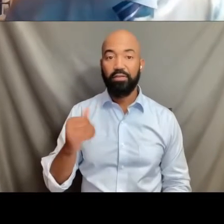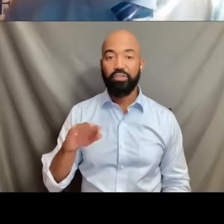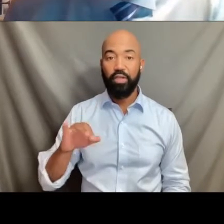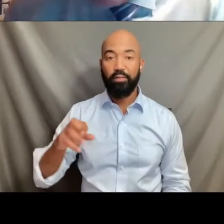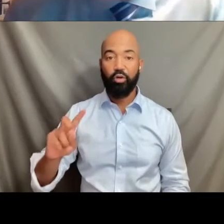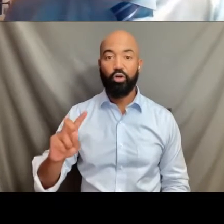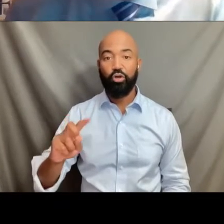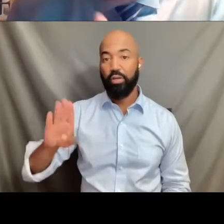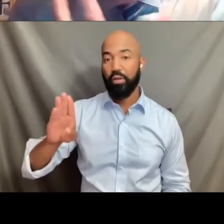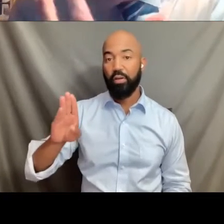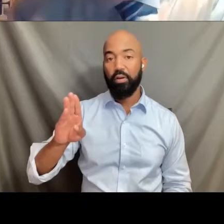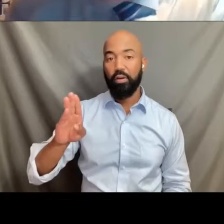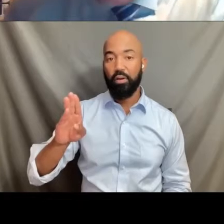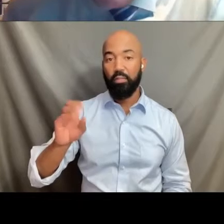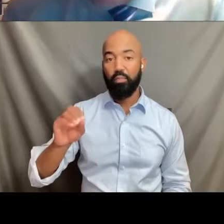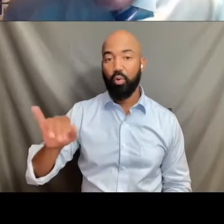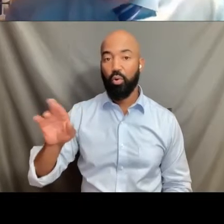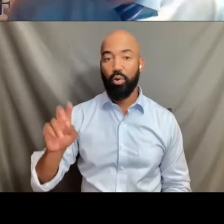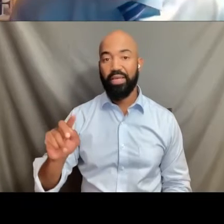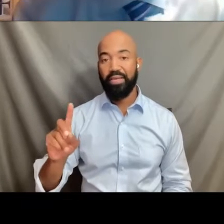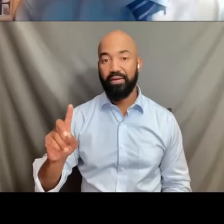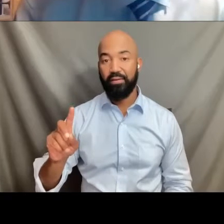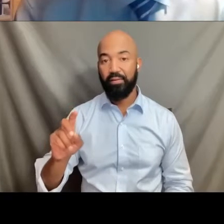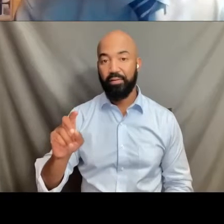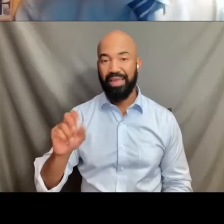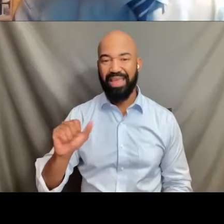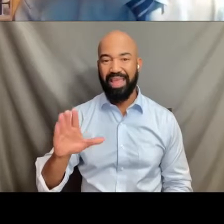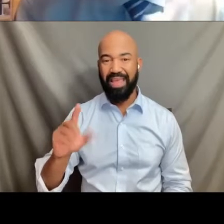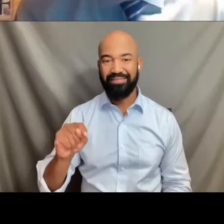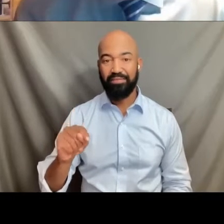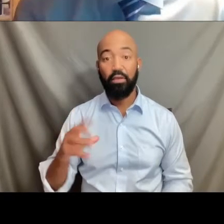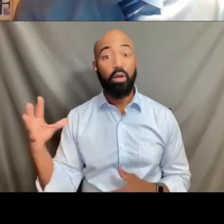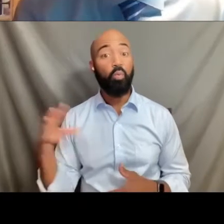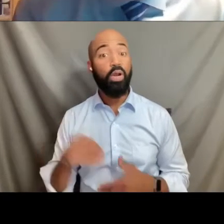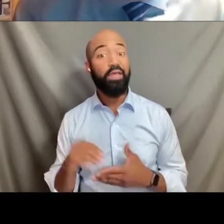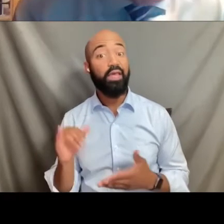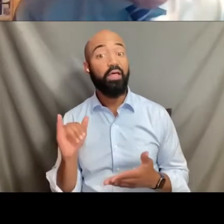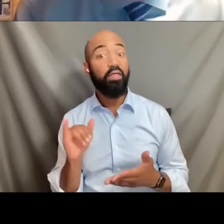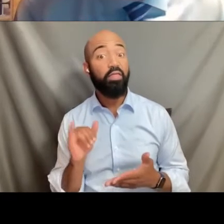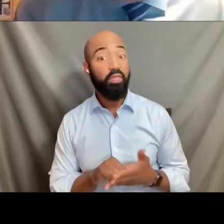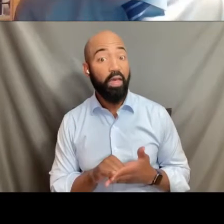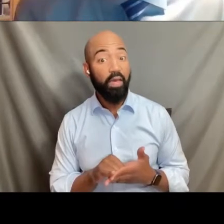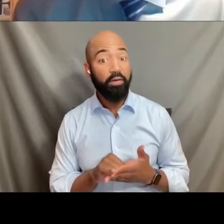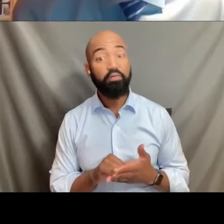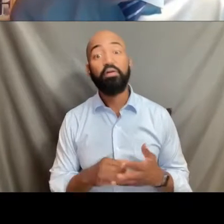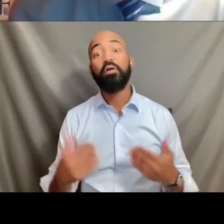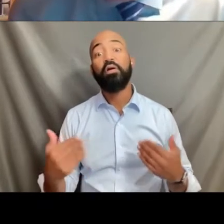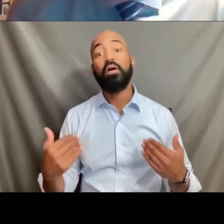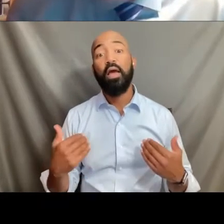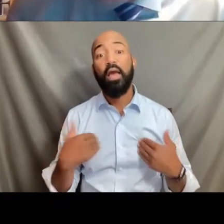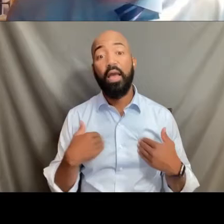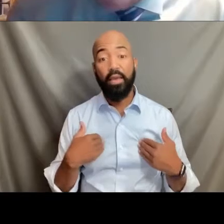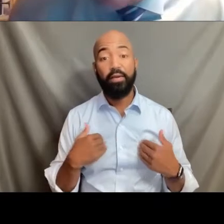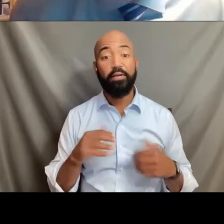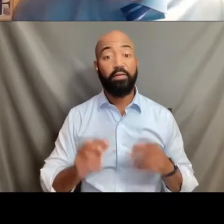and found in fact inside that legislation enabled people formerly like me